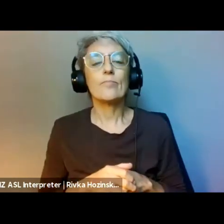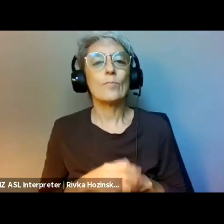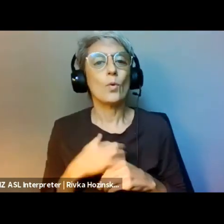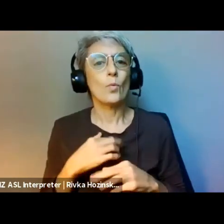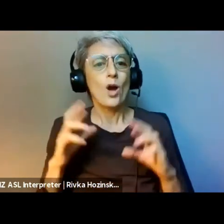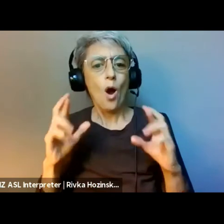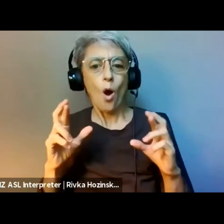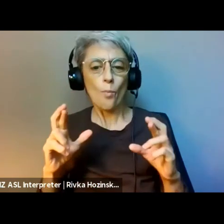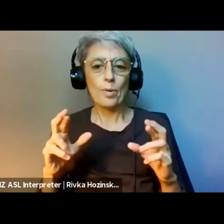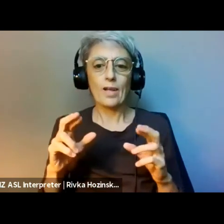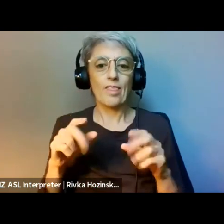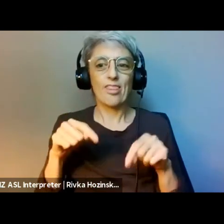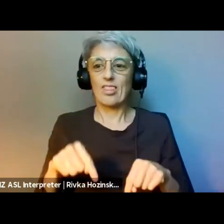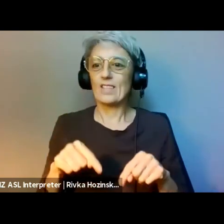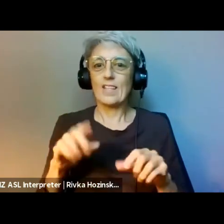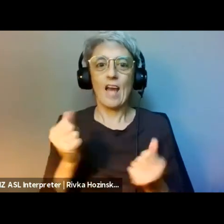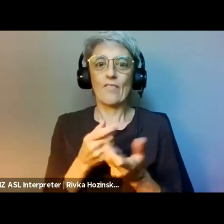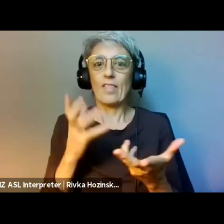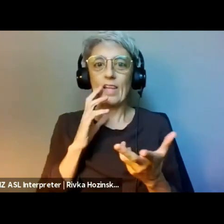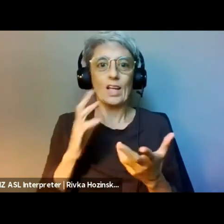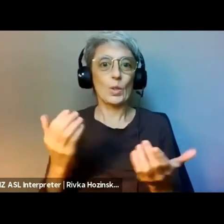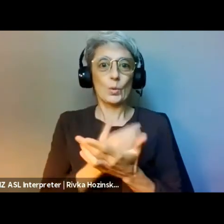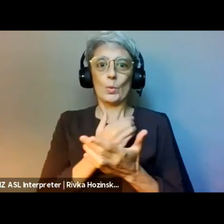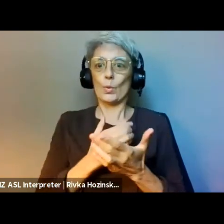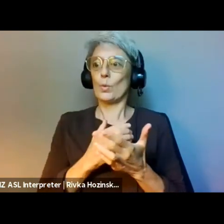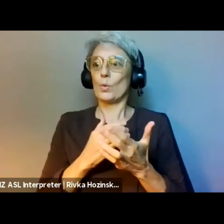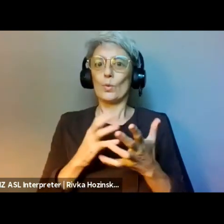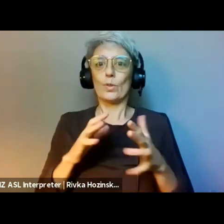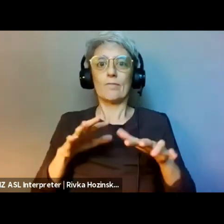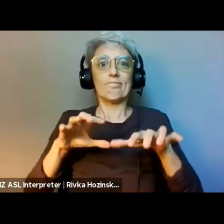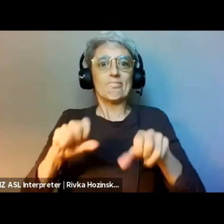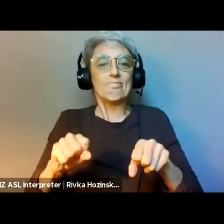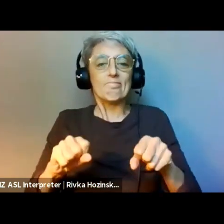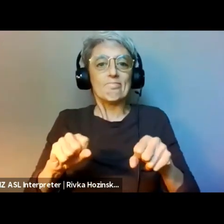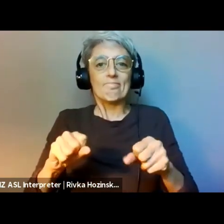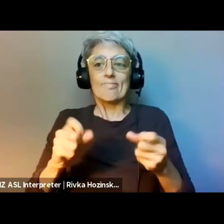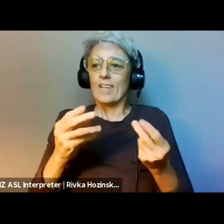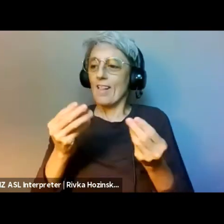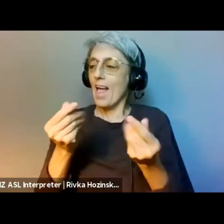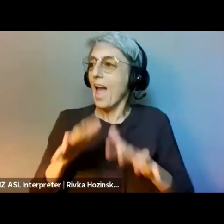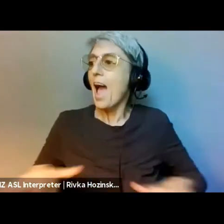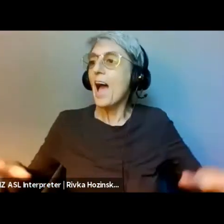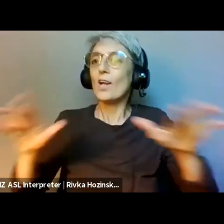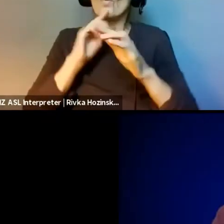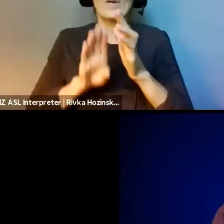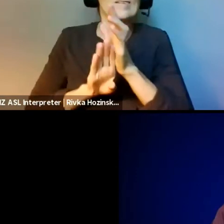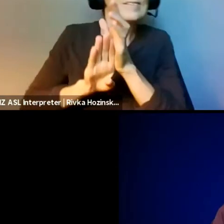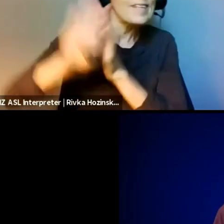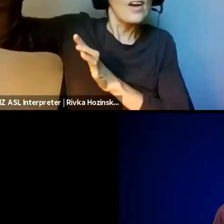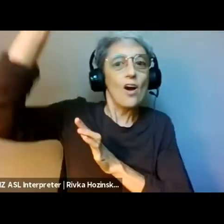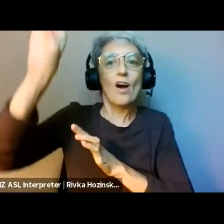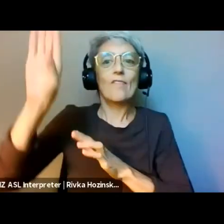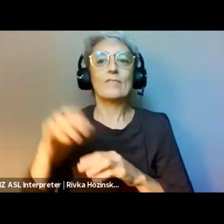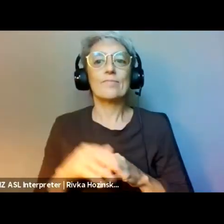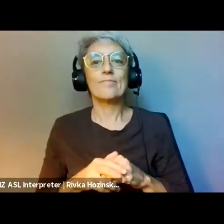This model's non-extractive investments need to cooperate in businesses that are facilitating the solidarity economy.